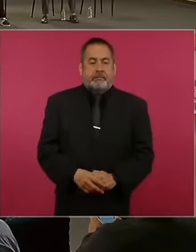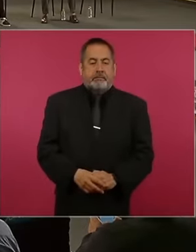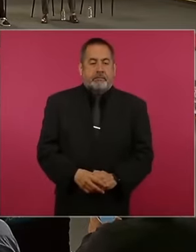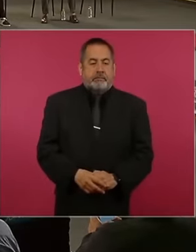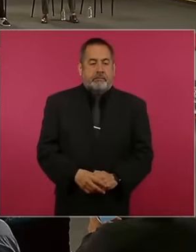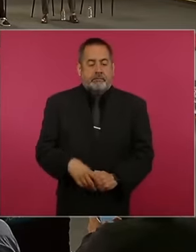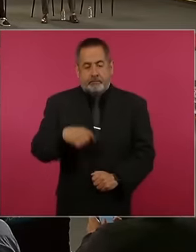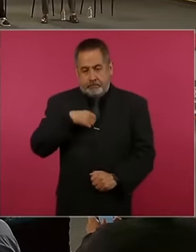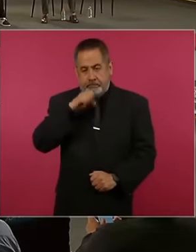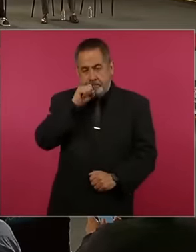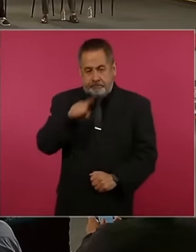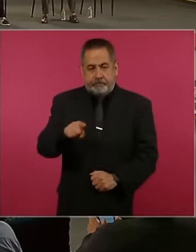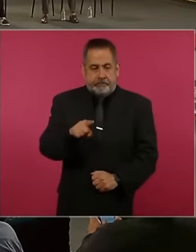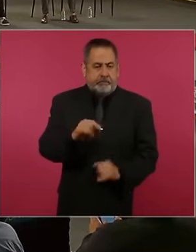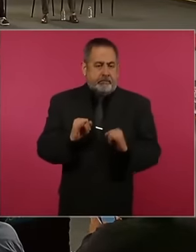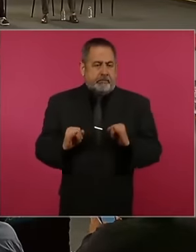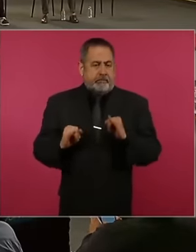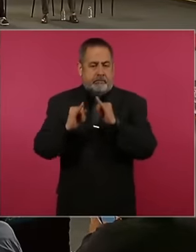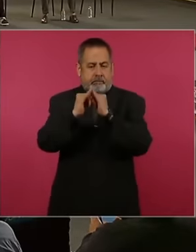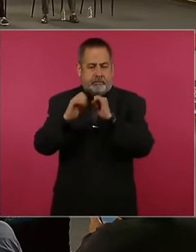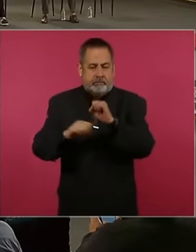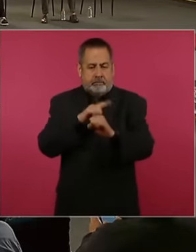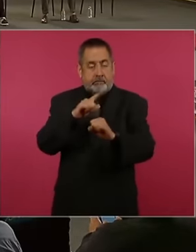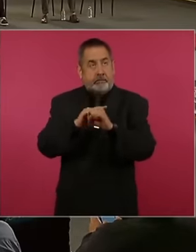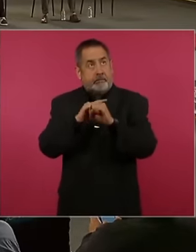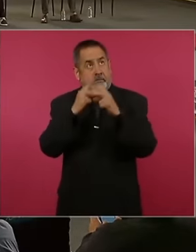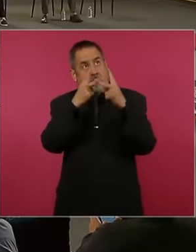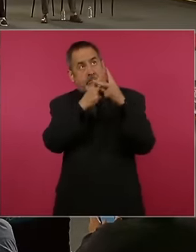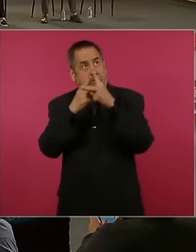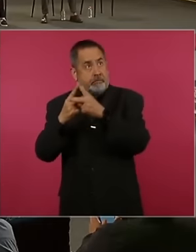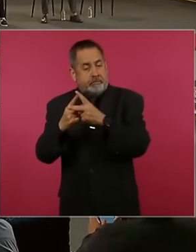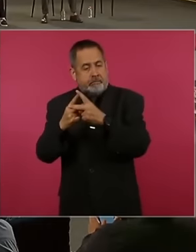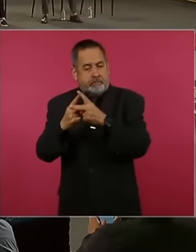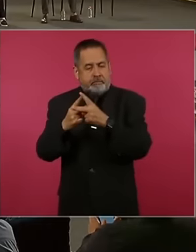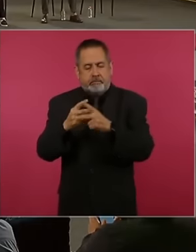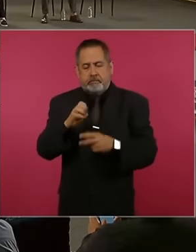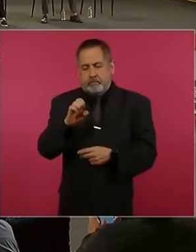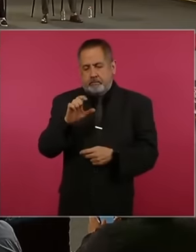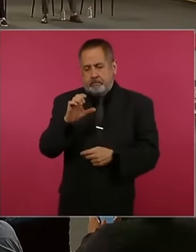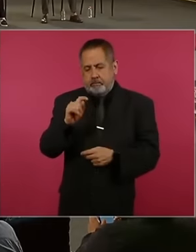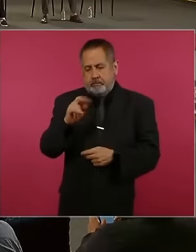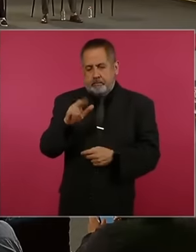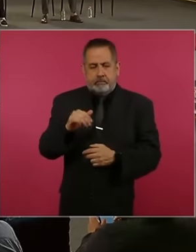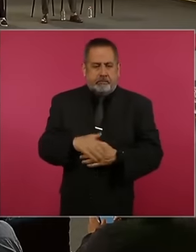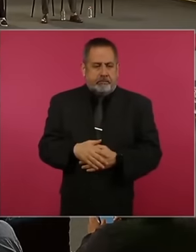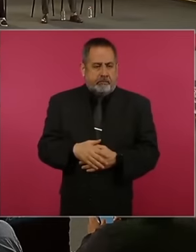from the National Institute of Optical and Electronic Astrophysics This is our schmid camera and